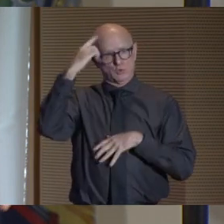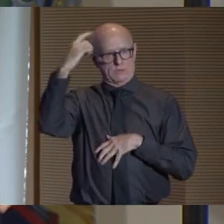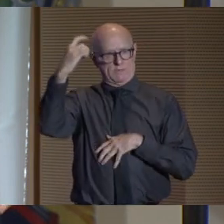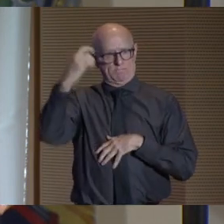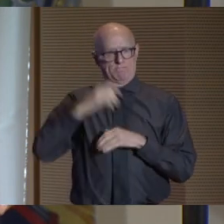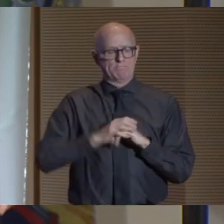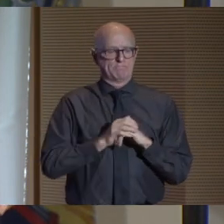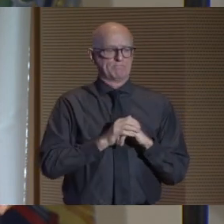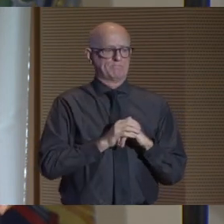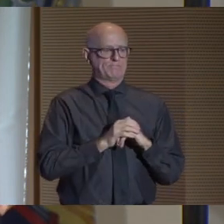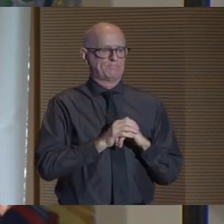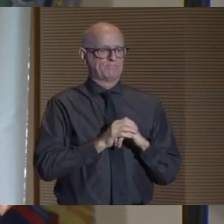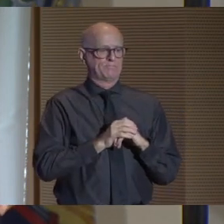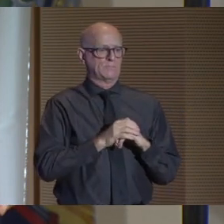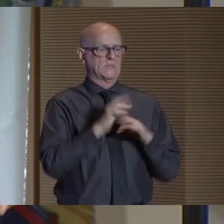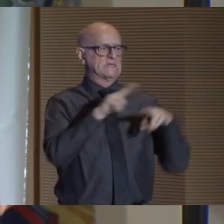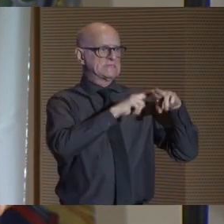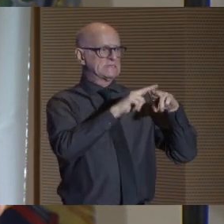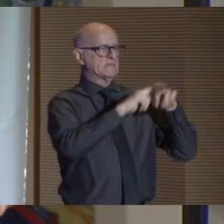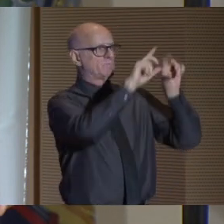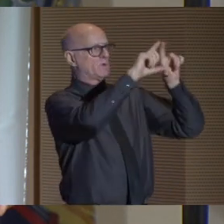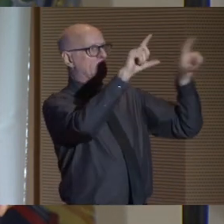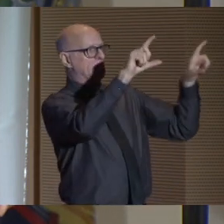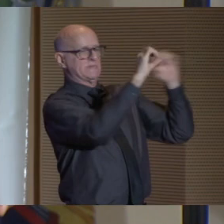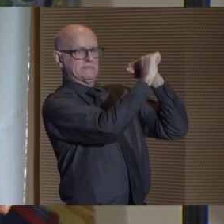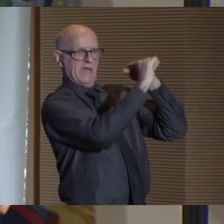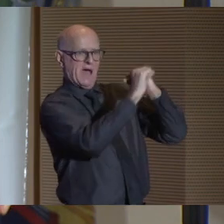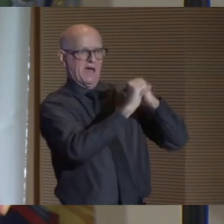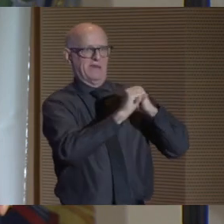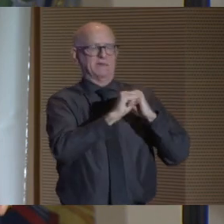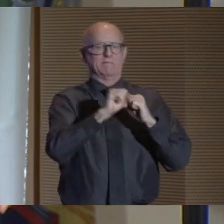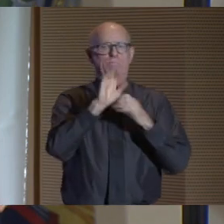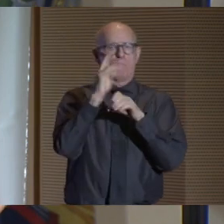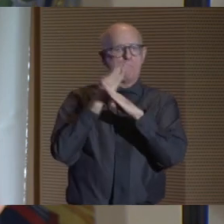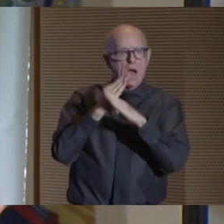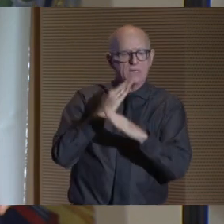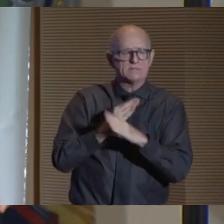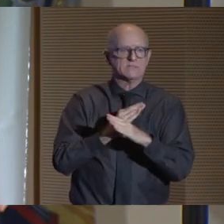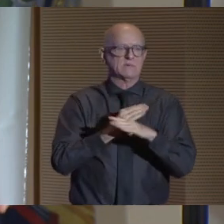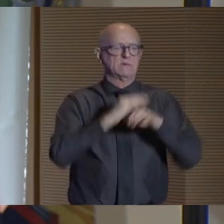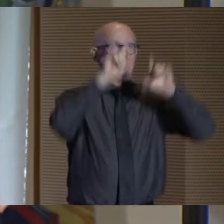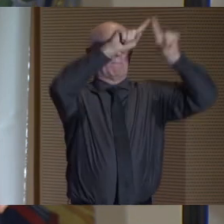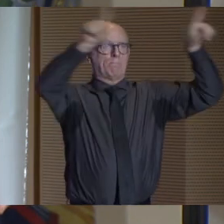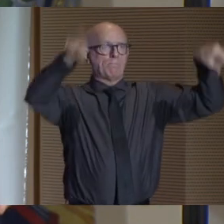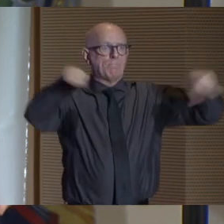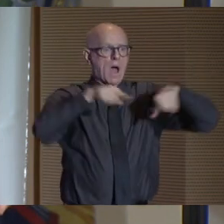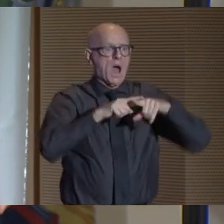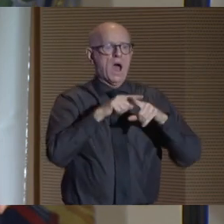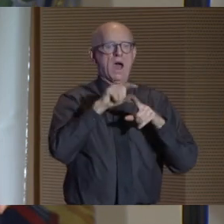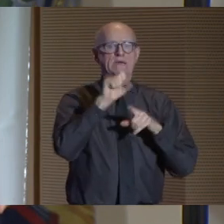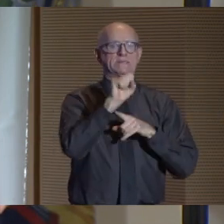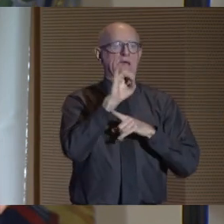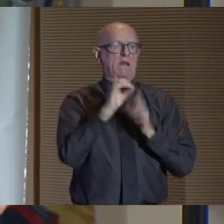We have ads on subways, busses, Metro-North, Long Island Railroad, billboards, Staten Island Ferry Terminal.